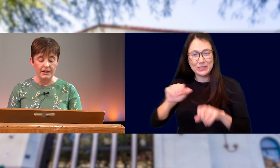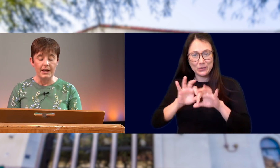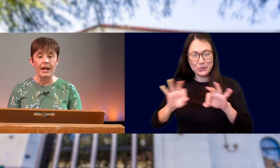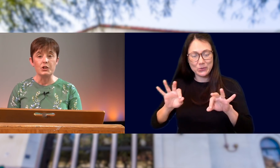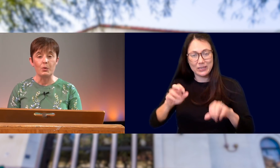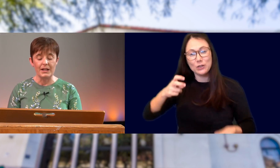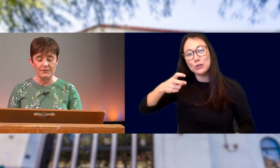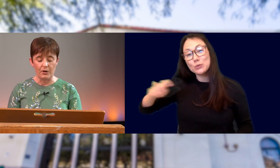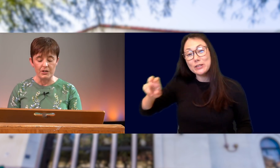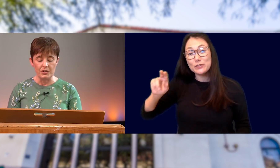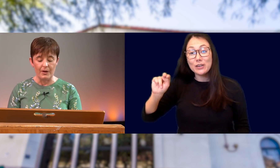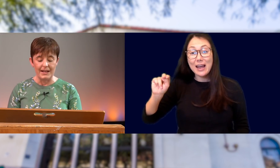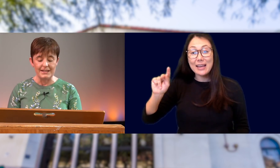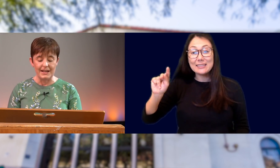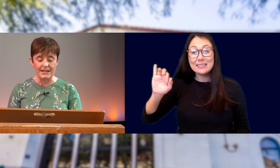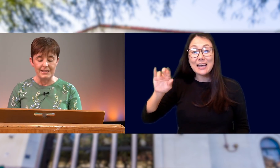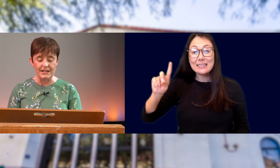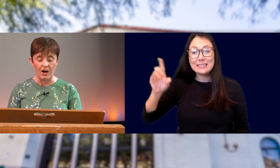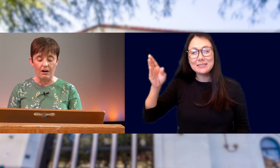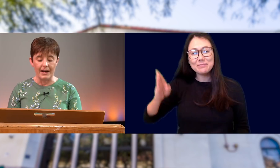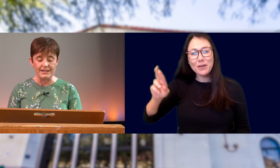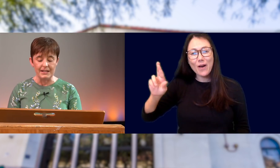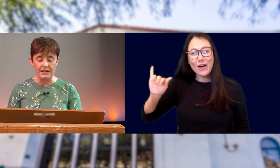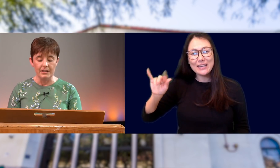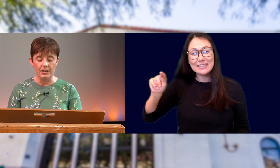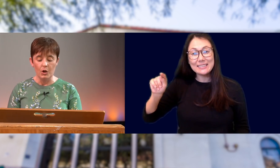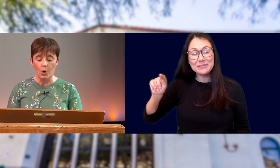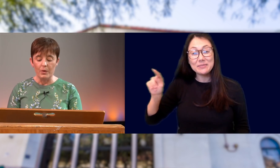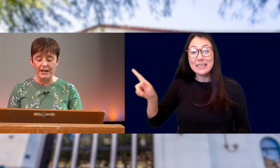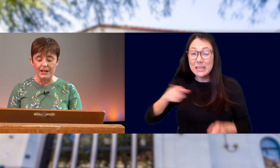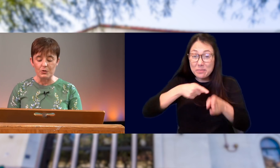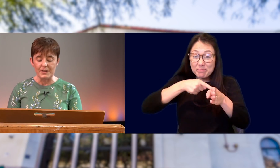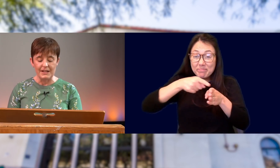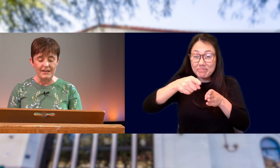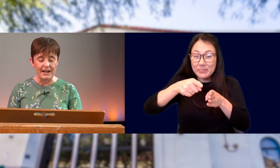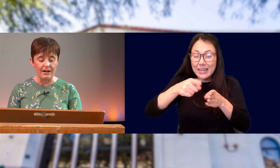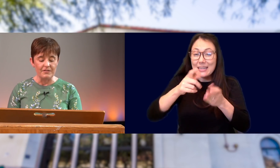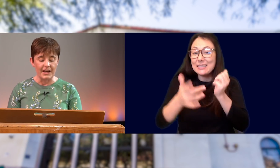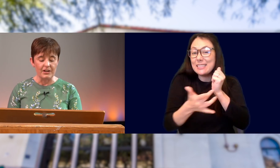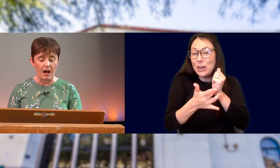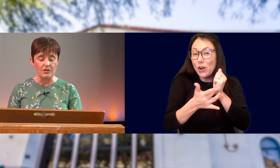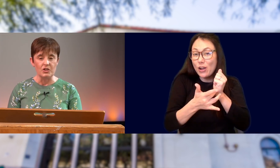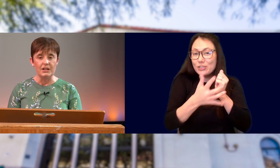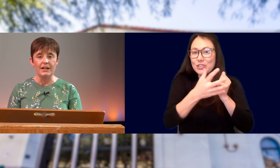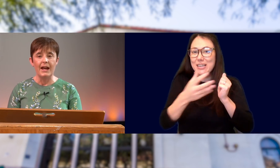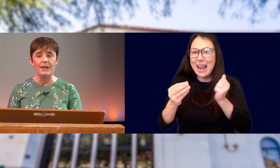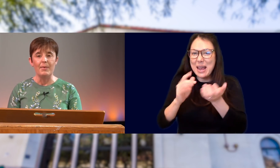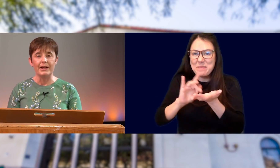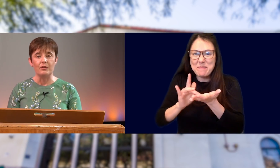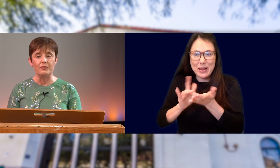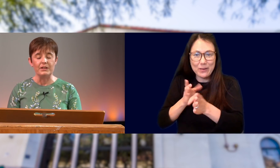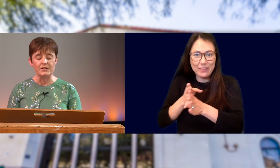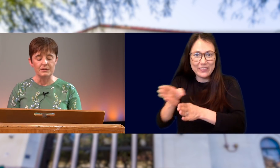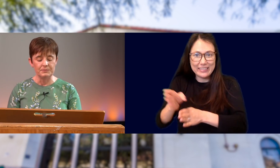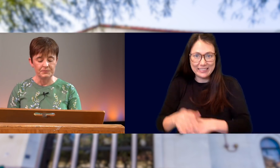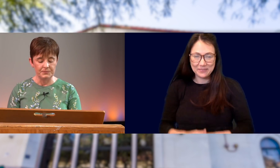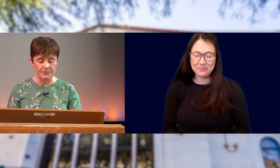AND TRANSFERRING TO NTID/RIT WITH AN INTEREST IN THE AREA OF TECHNOLOGY AND THE MEDICAL FIELD.